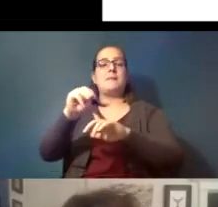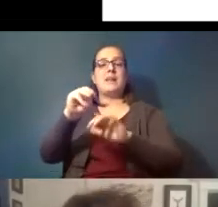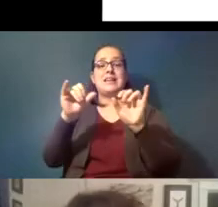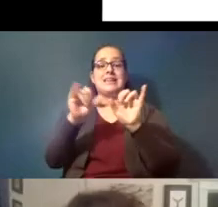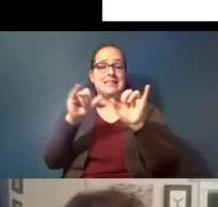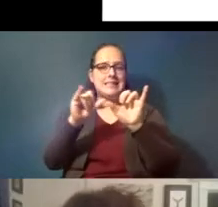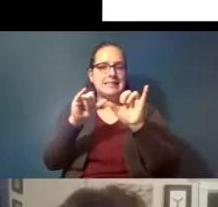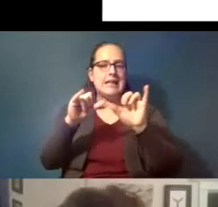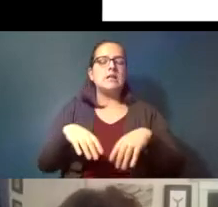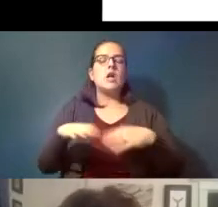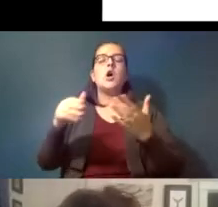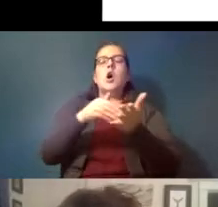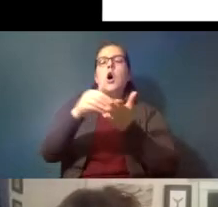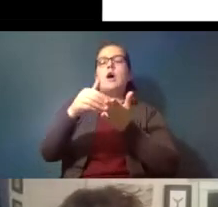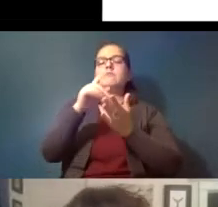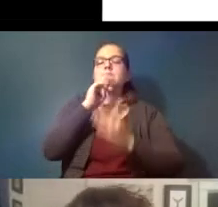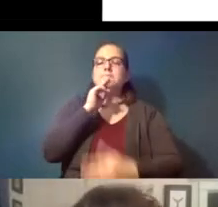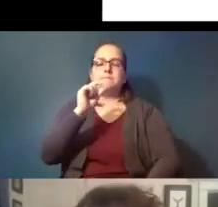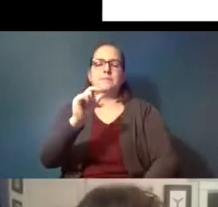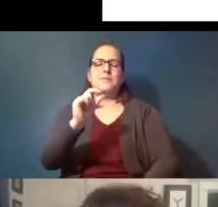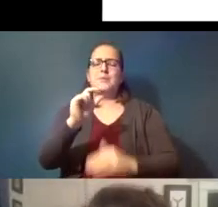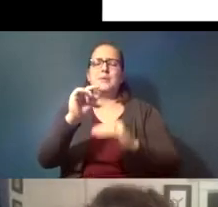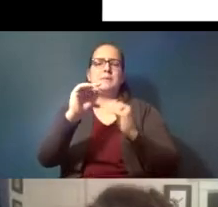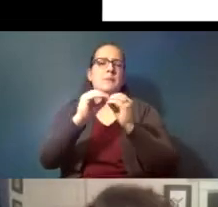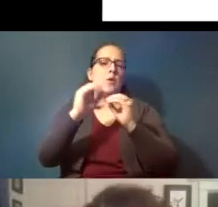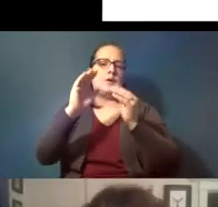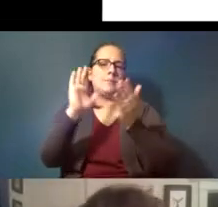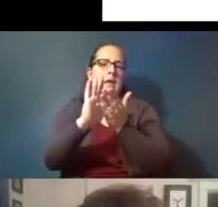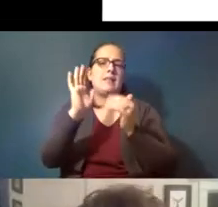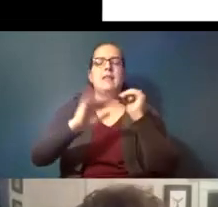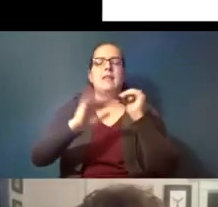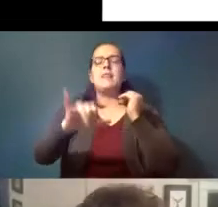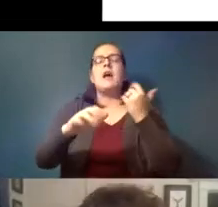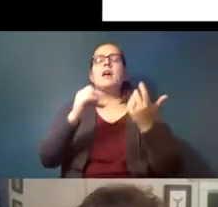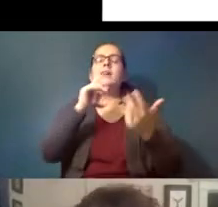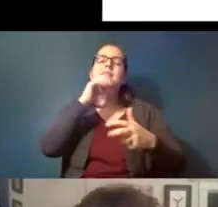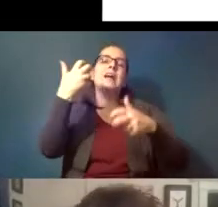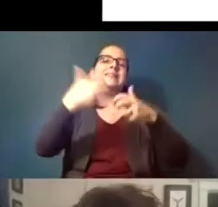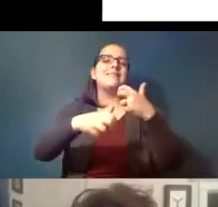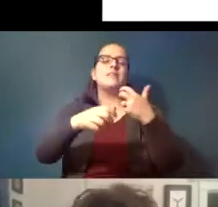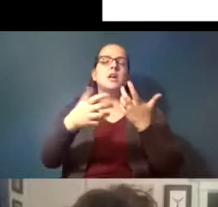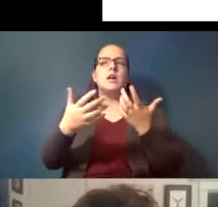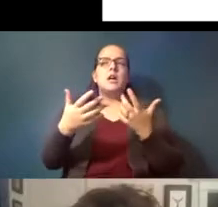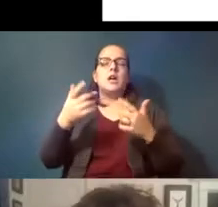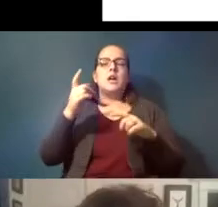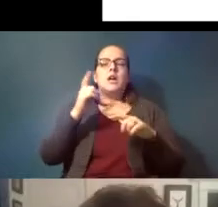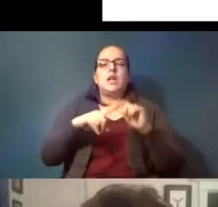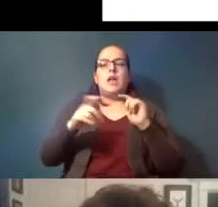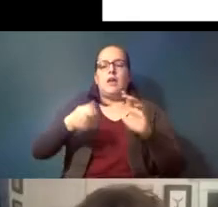often far smaller than that and it's difficult to you can't take a hoover to the ocean and just